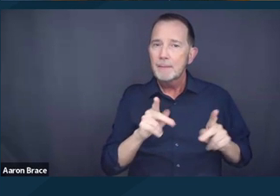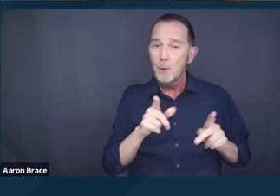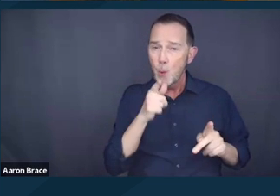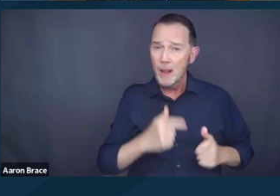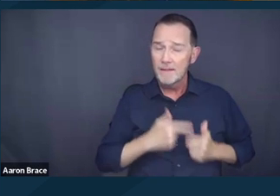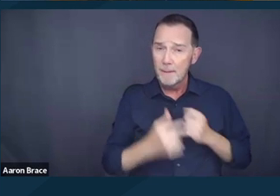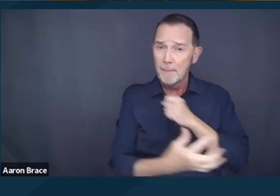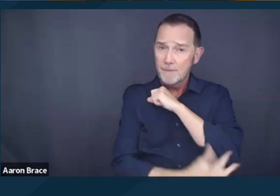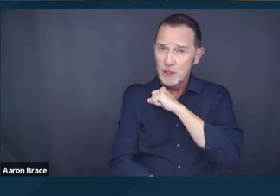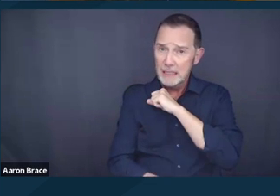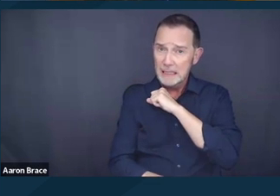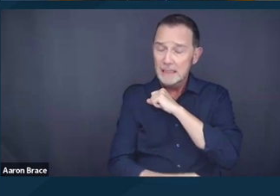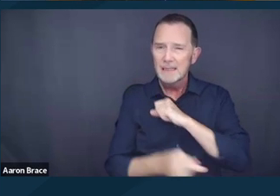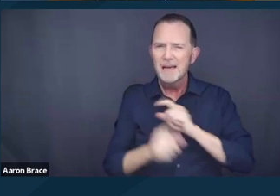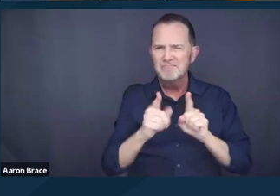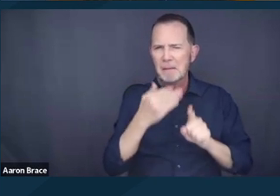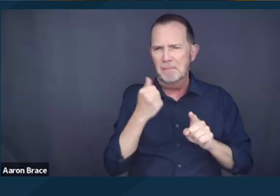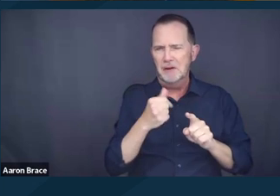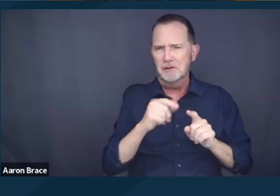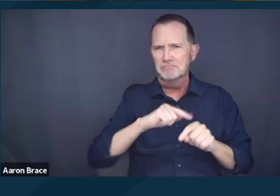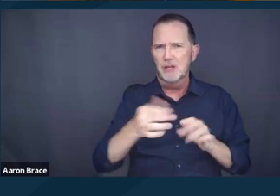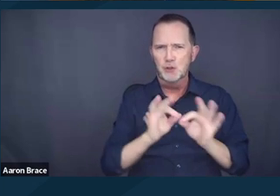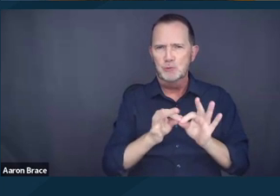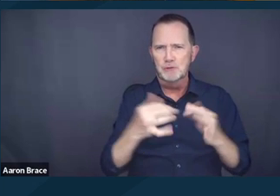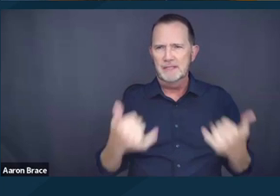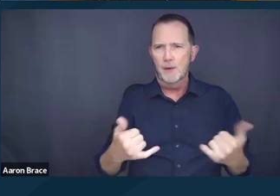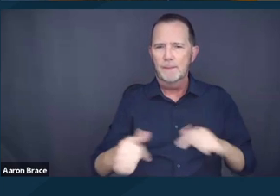not just defined by the absence of a roof above their head,